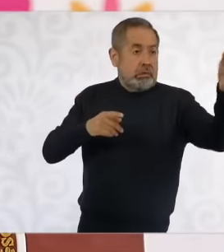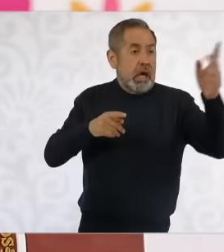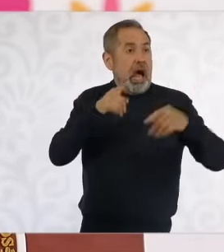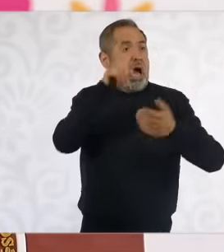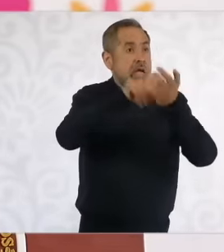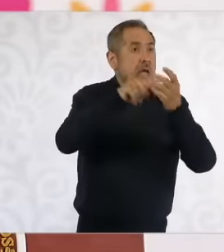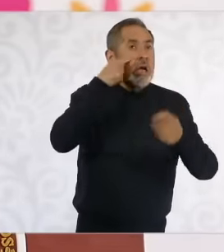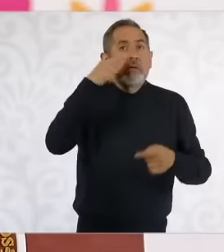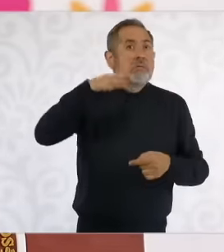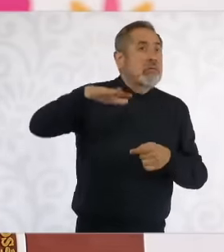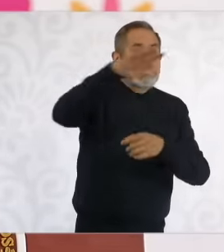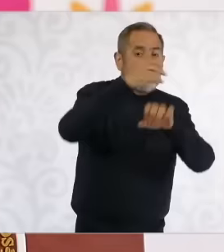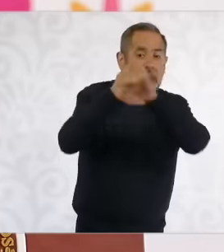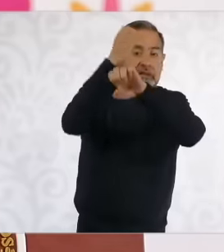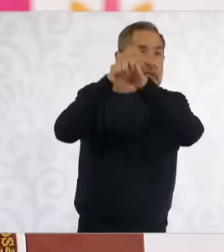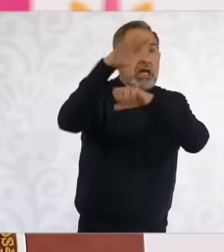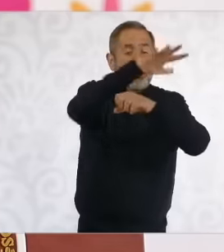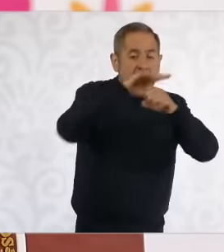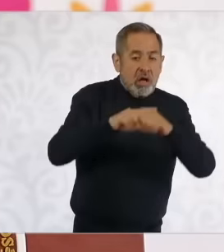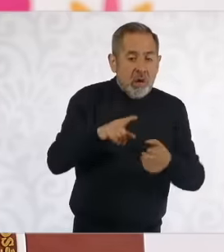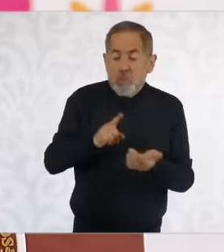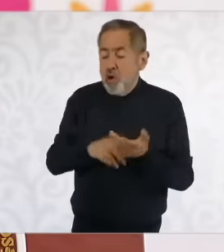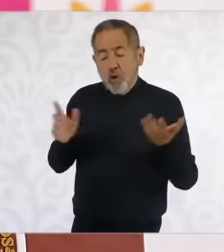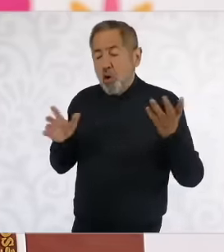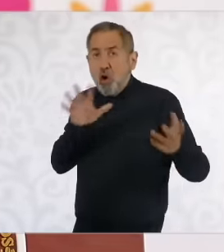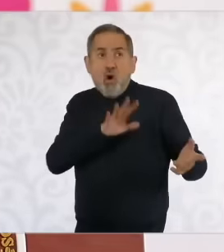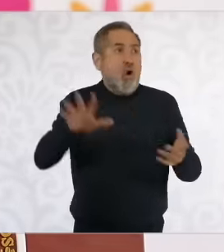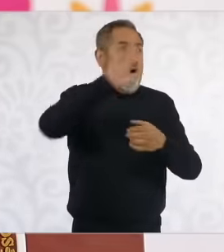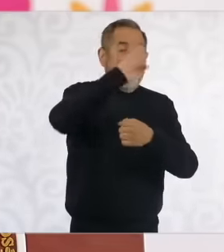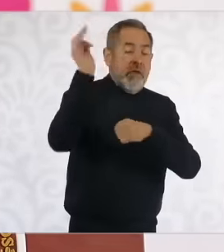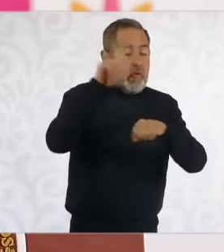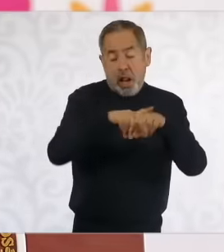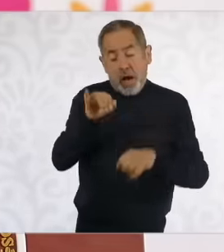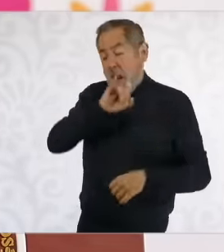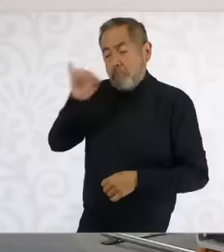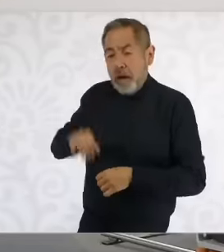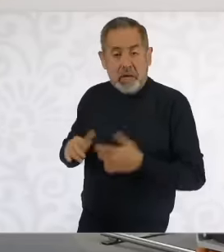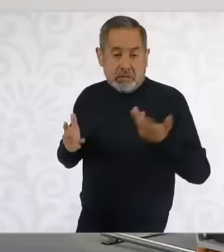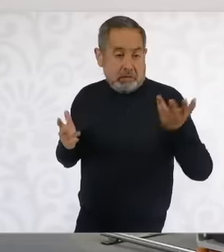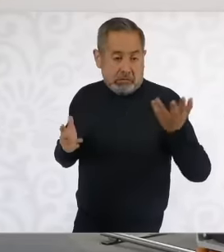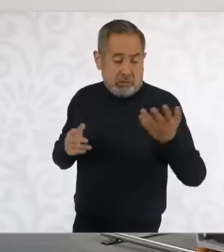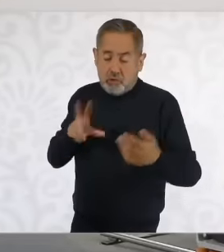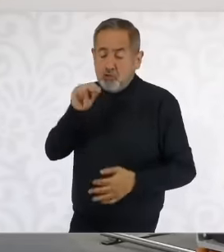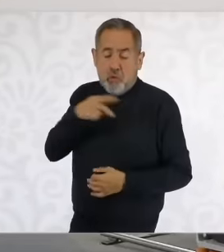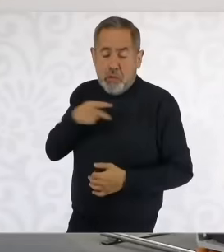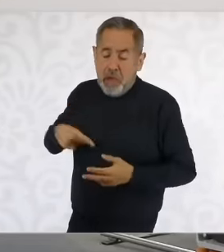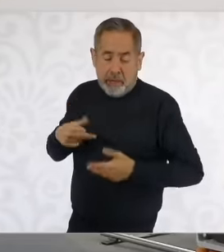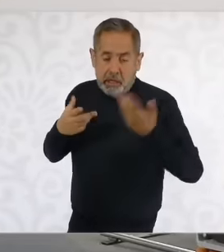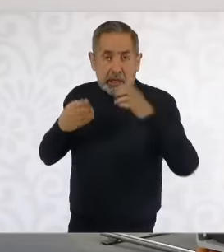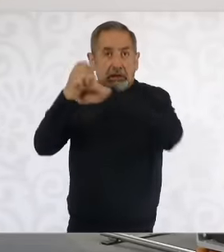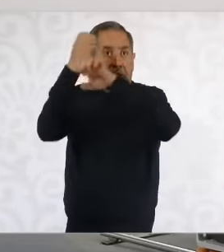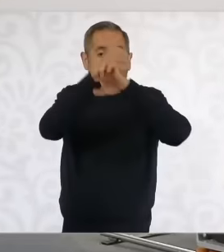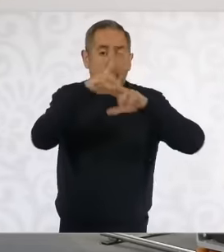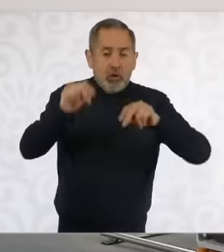occurs at the State and local level but never at Federal level or in all states has been criticized